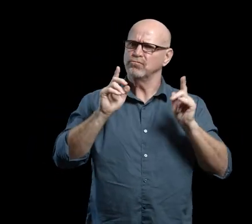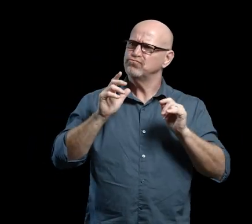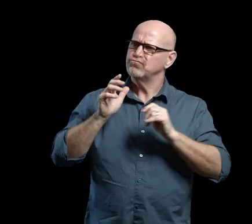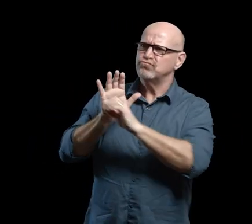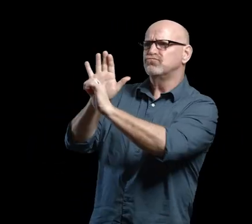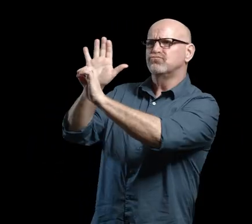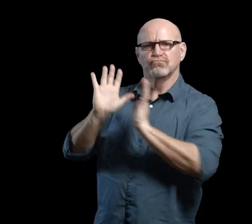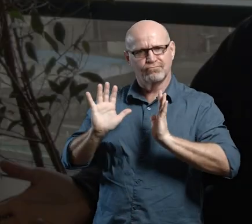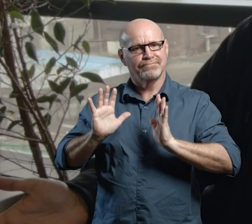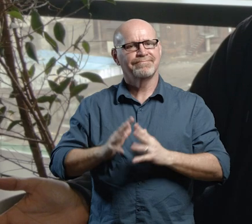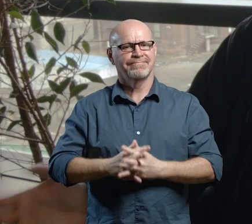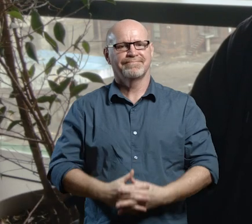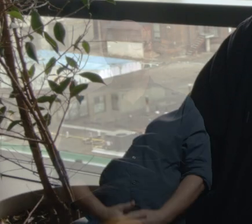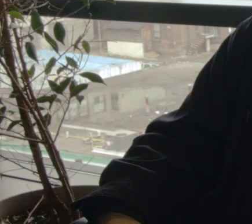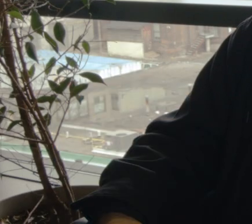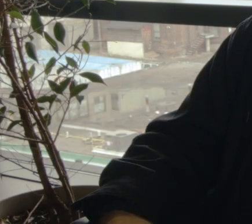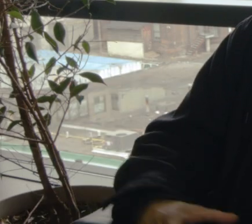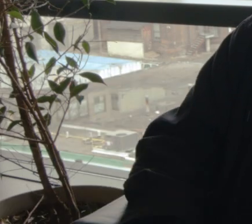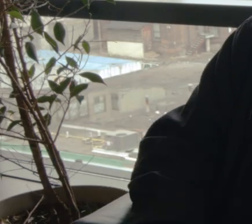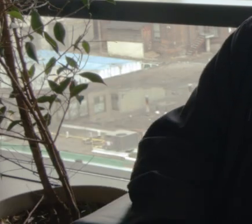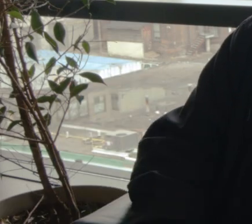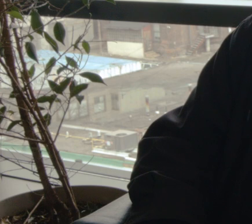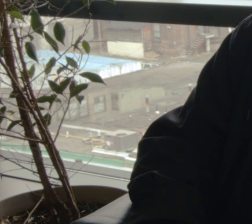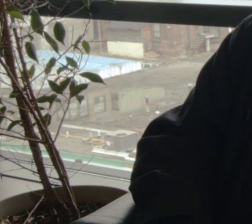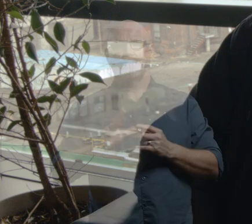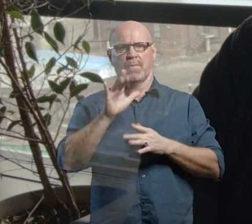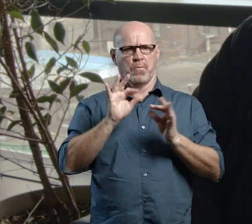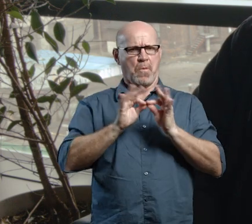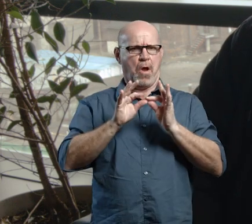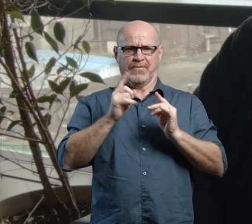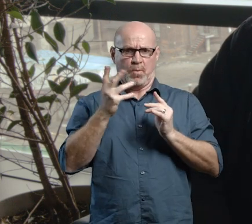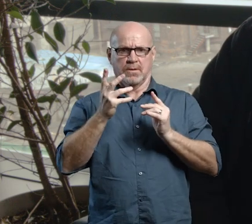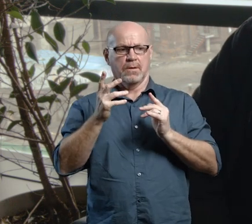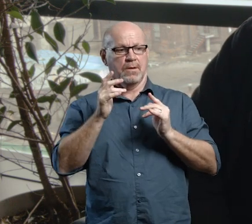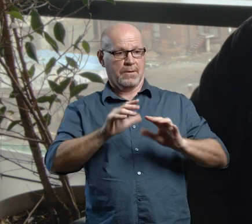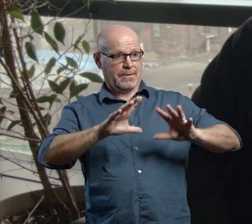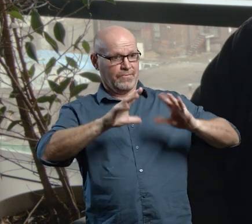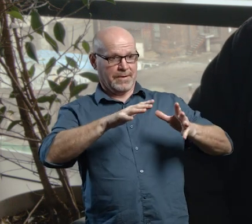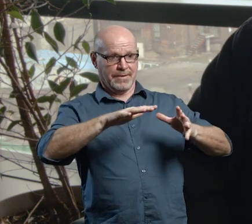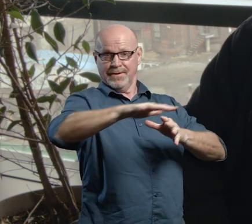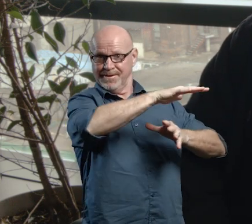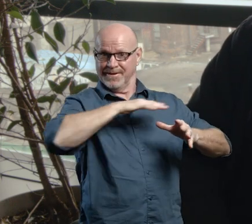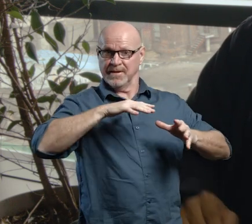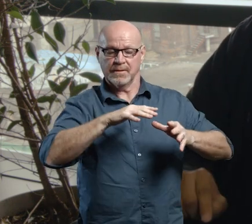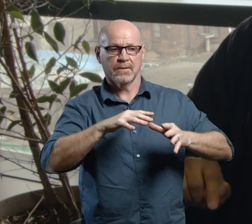Okay first of all, you have to have a group that that want to do it and once you have a group then it almost anything is possible. But you have to have the